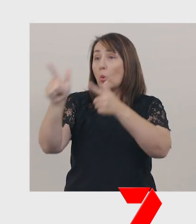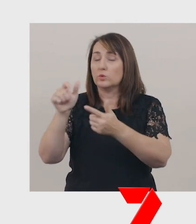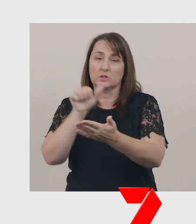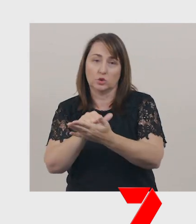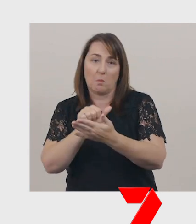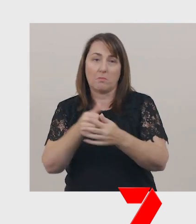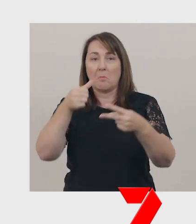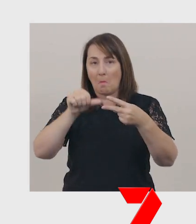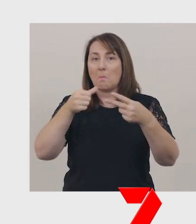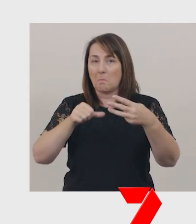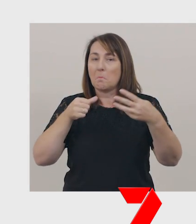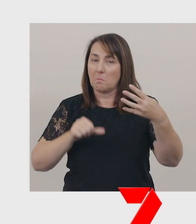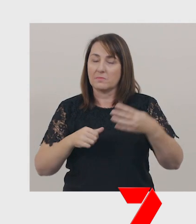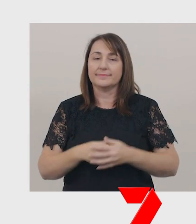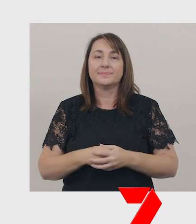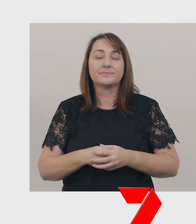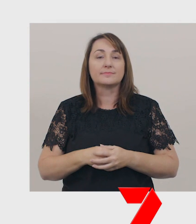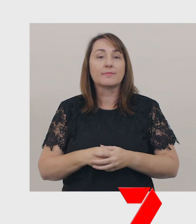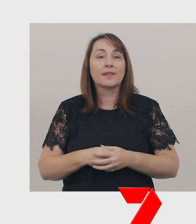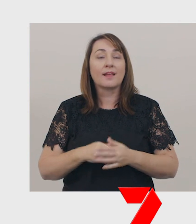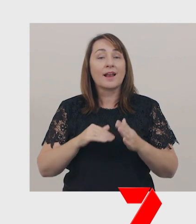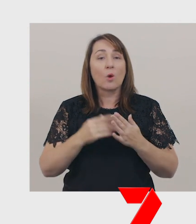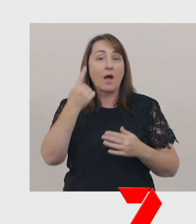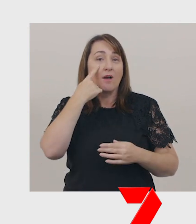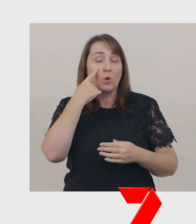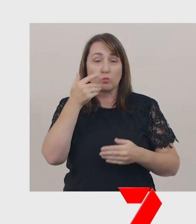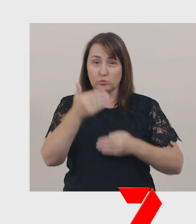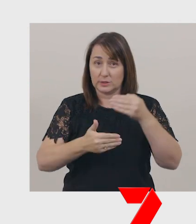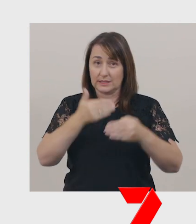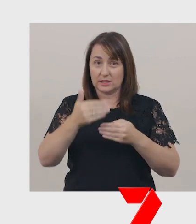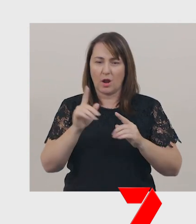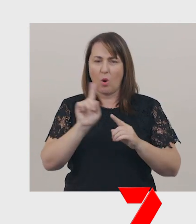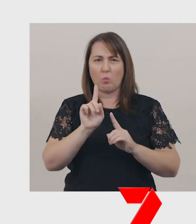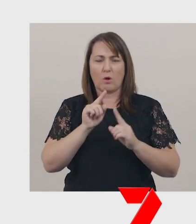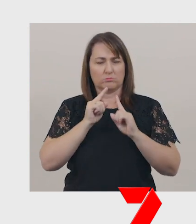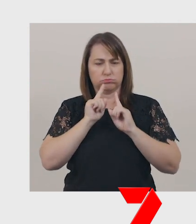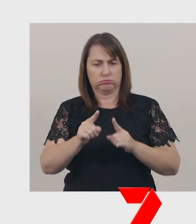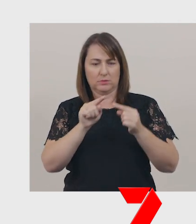Let’s take another look at our procedure, and the commands that have been used.